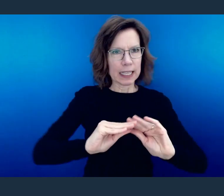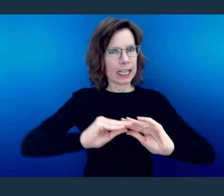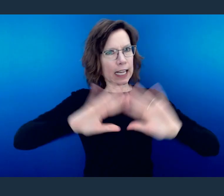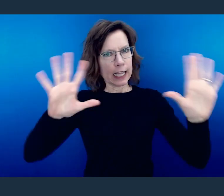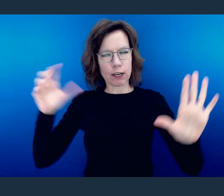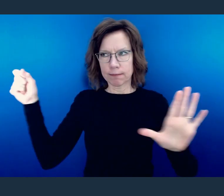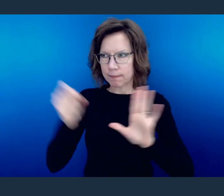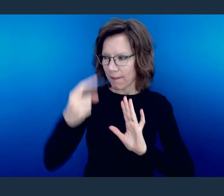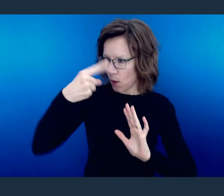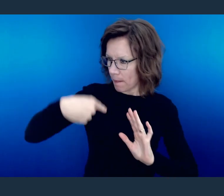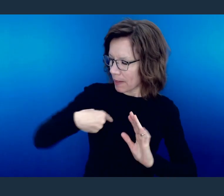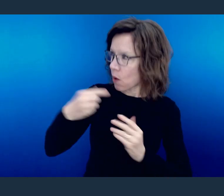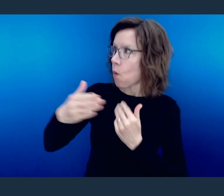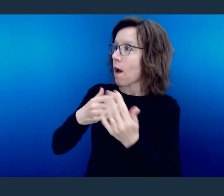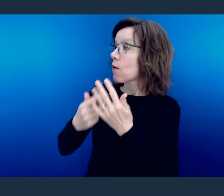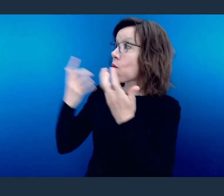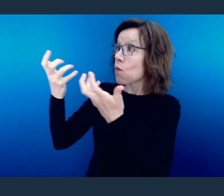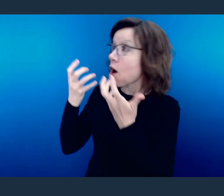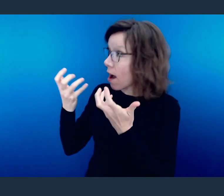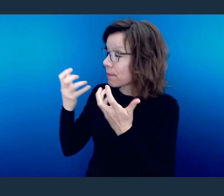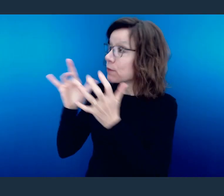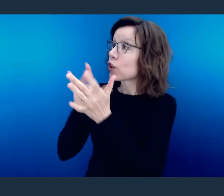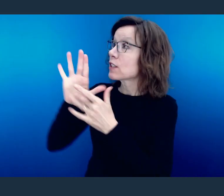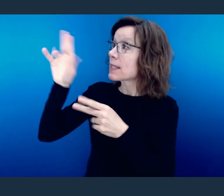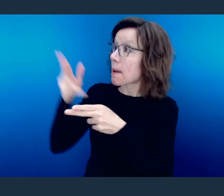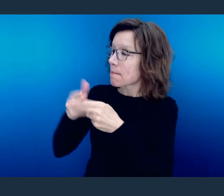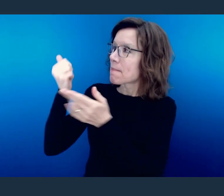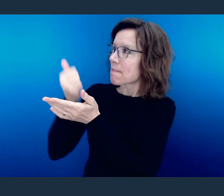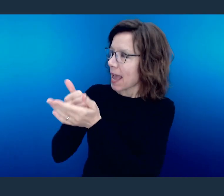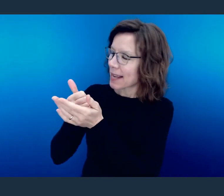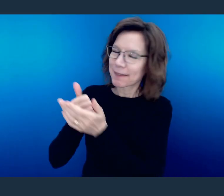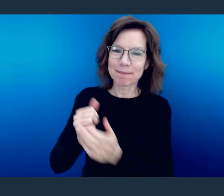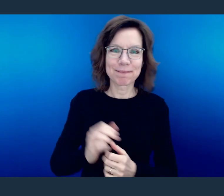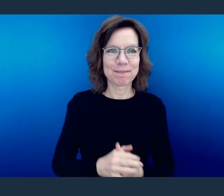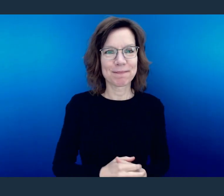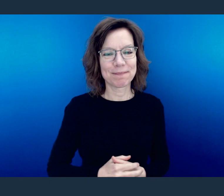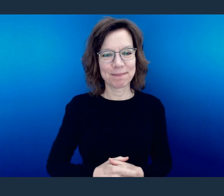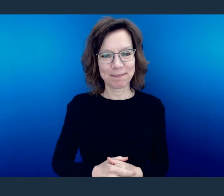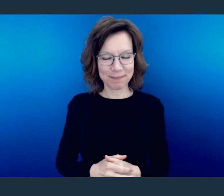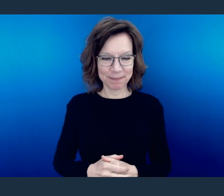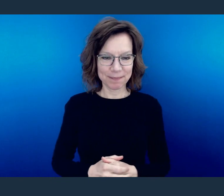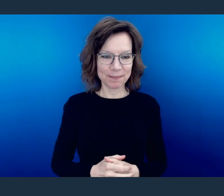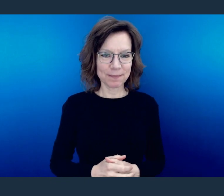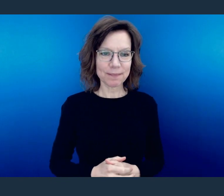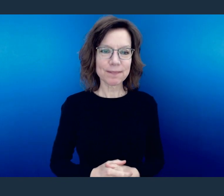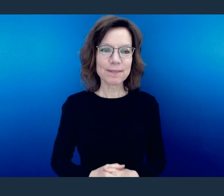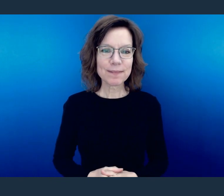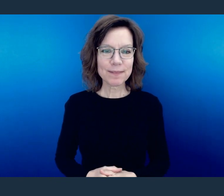Stand in the gap. Have Your way. In Jesus' name, amen.